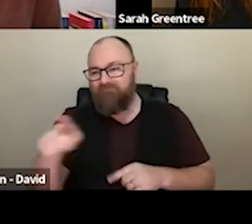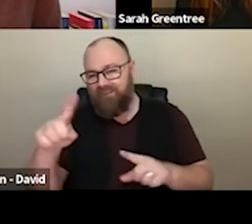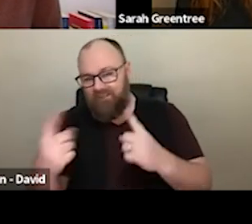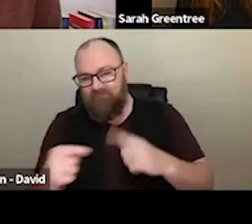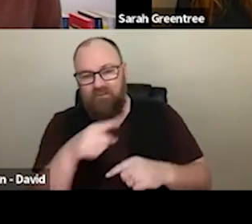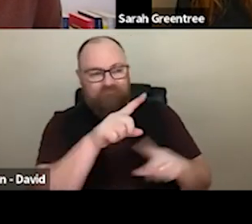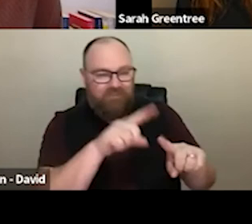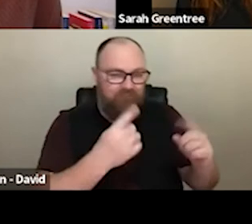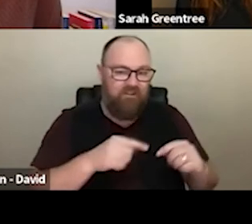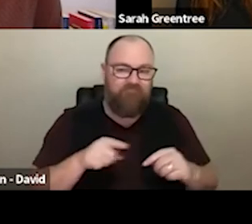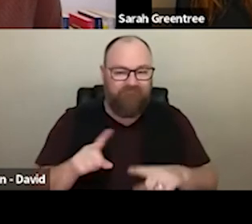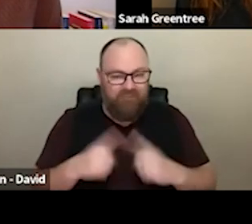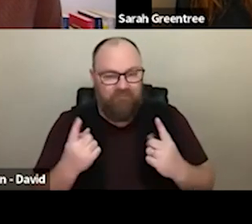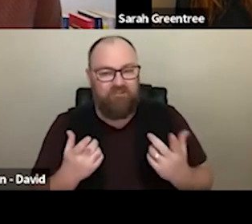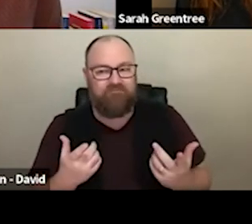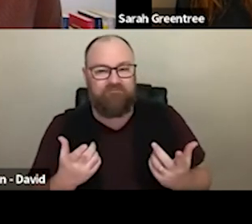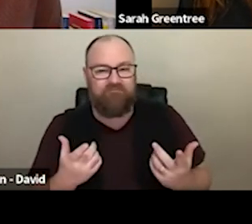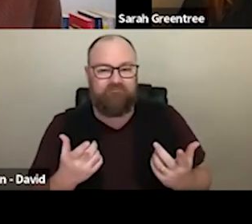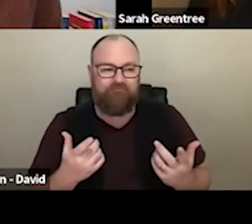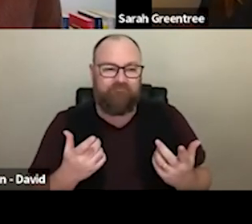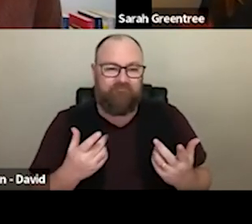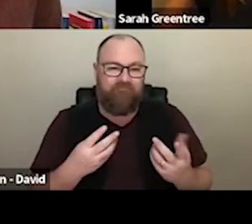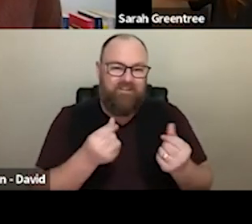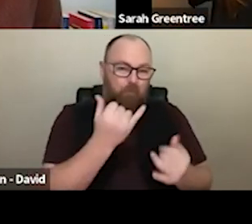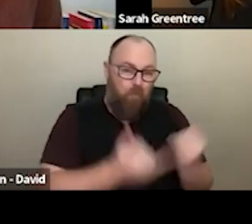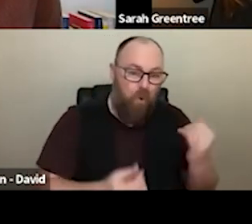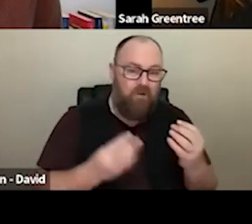our communities have been living through and navigating their way through a very different